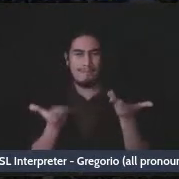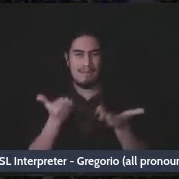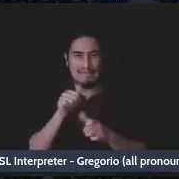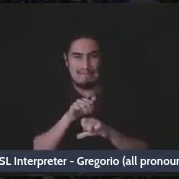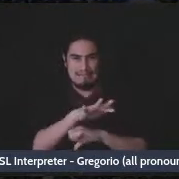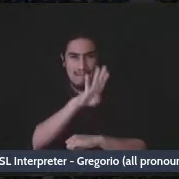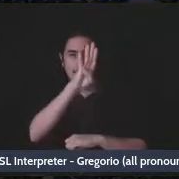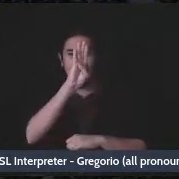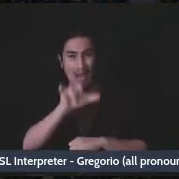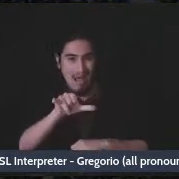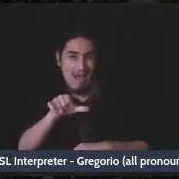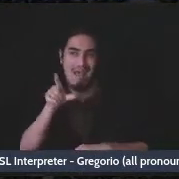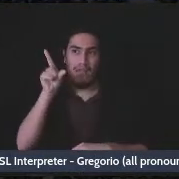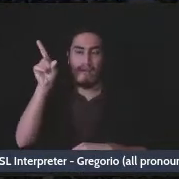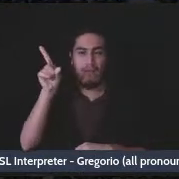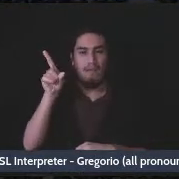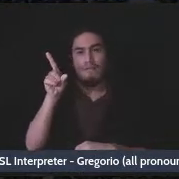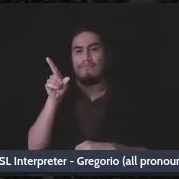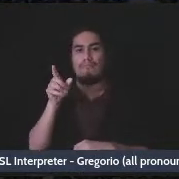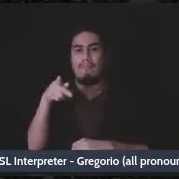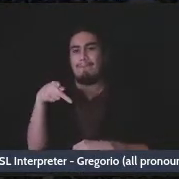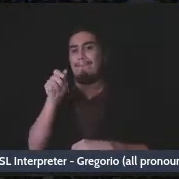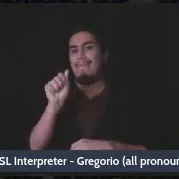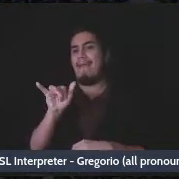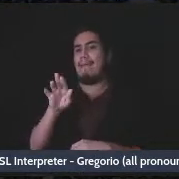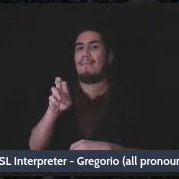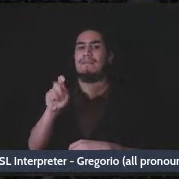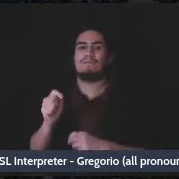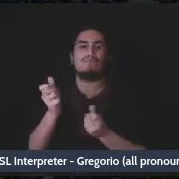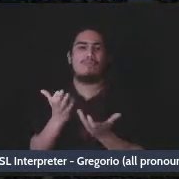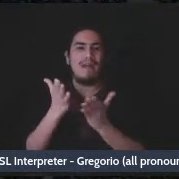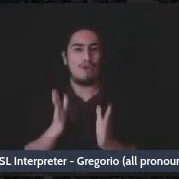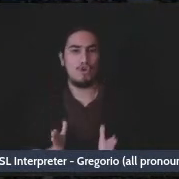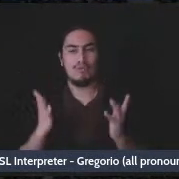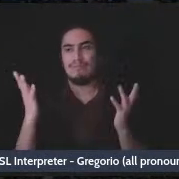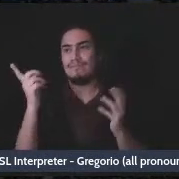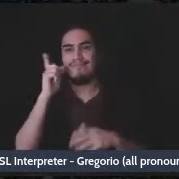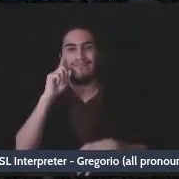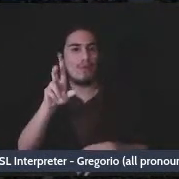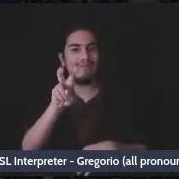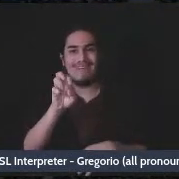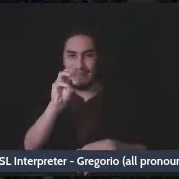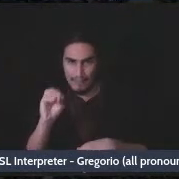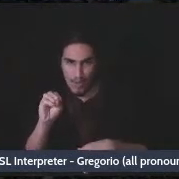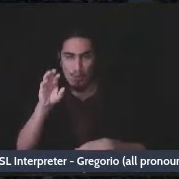um what especially by one of these payment providers, like-like Venmo or Paypal, and what